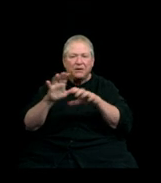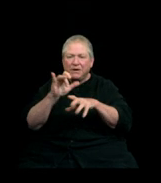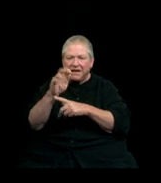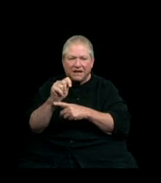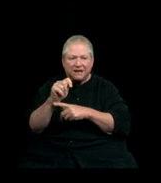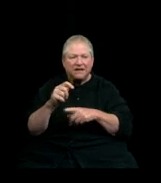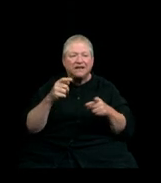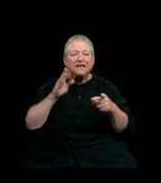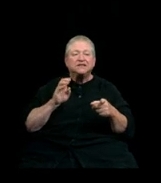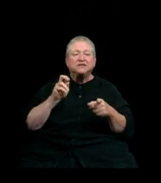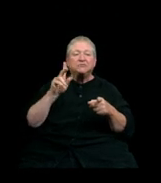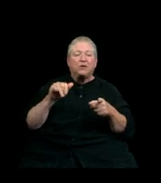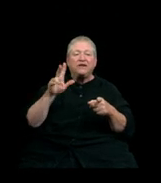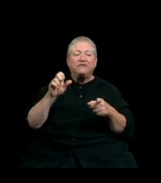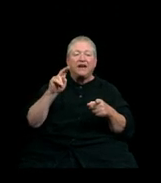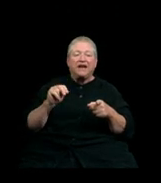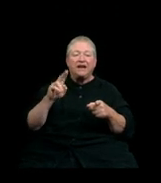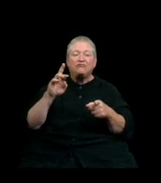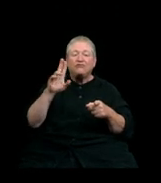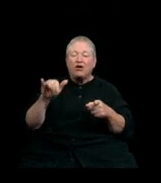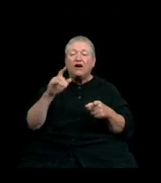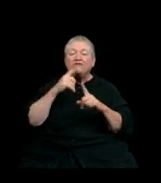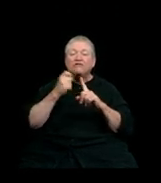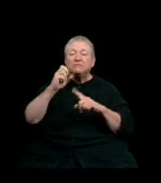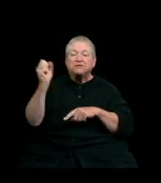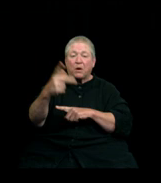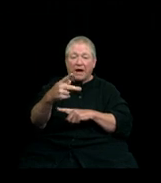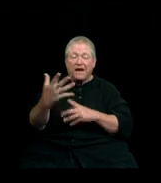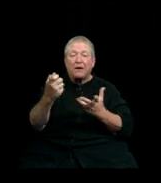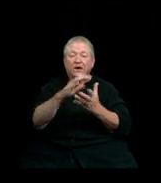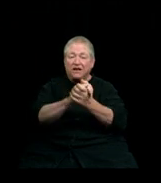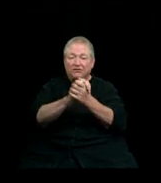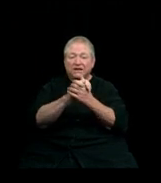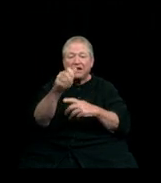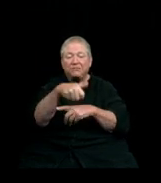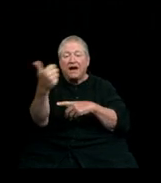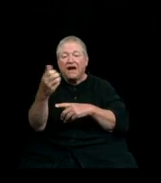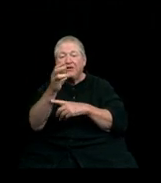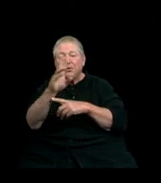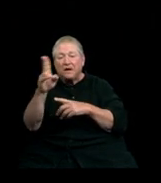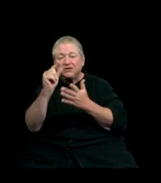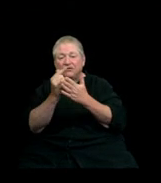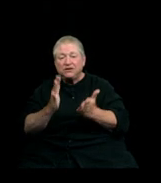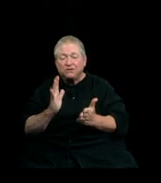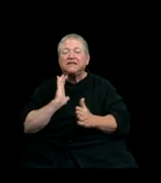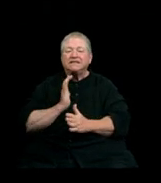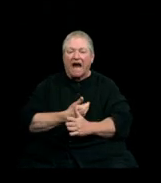Hello, this is Bodi Van Roy from Spokane. I’d like to congratulate my fellow Western graduates. Now it’s our time to change the world.